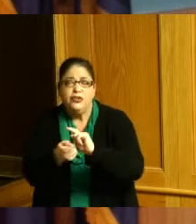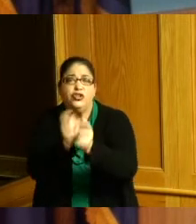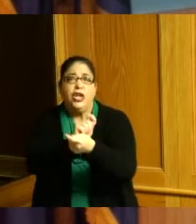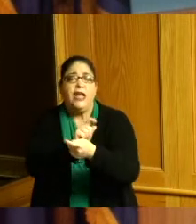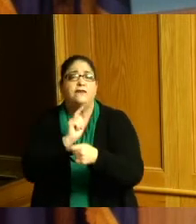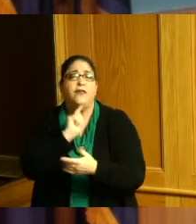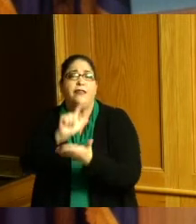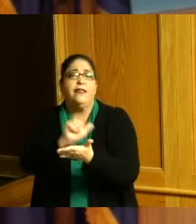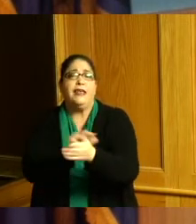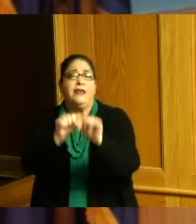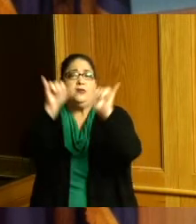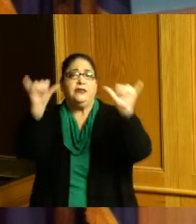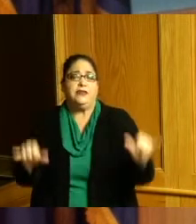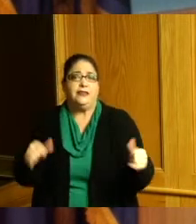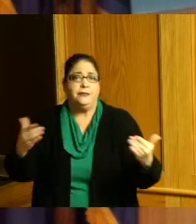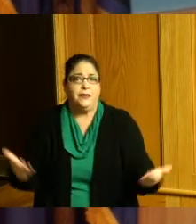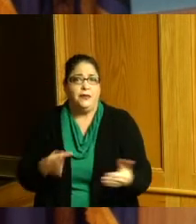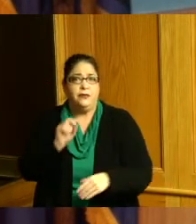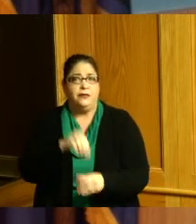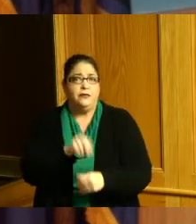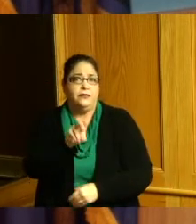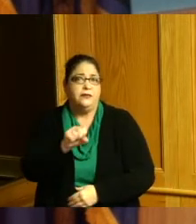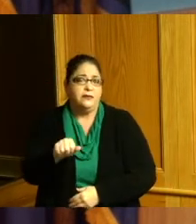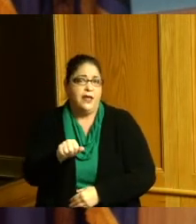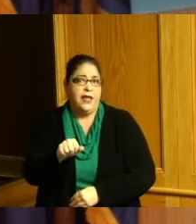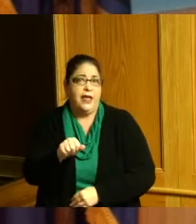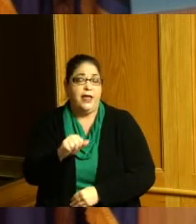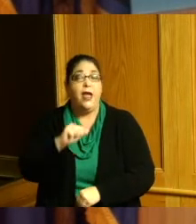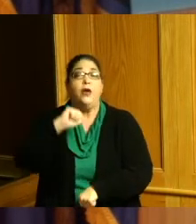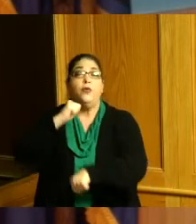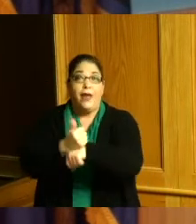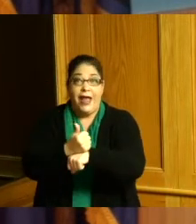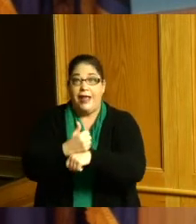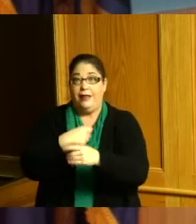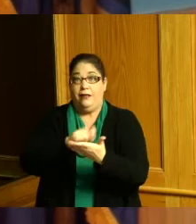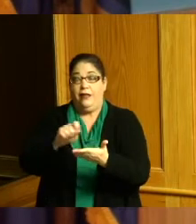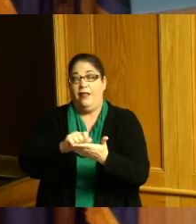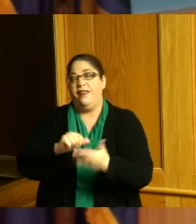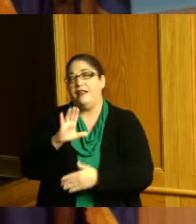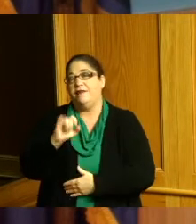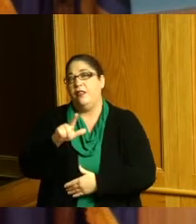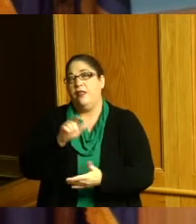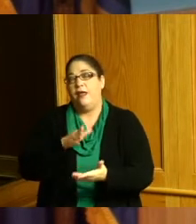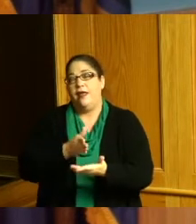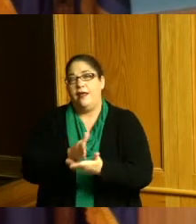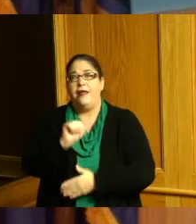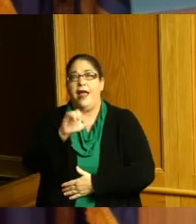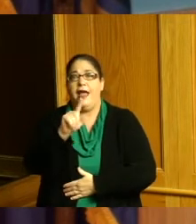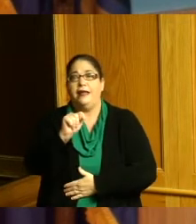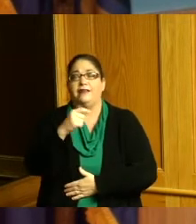as well as the creation of the civil rights act of 1964 and the voting rights act of 1965.